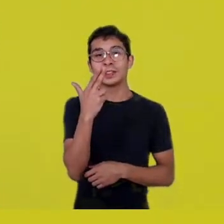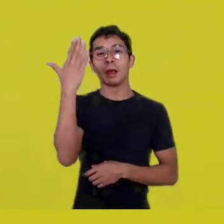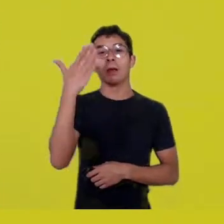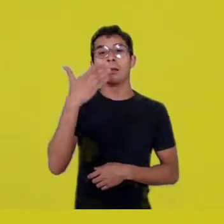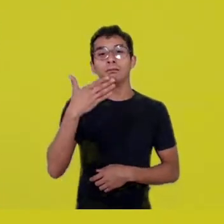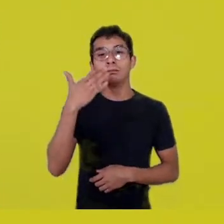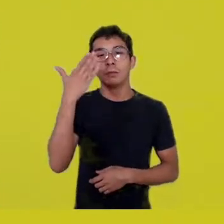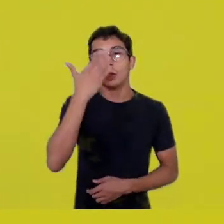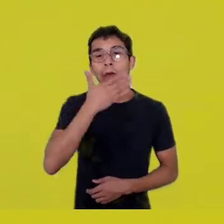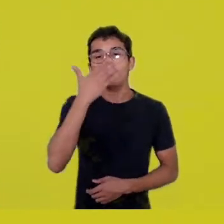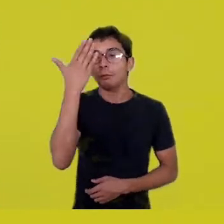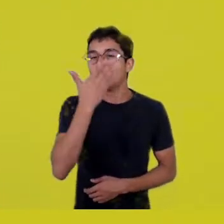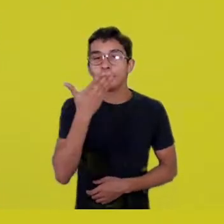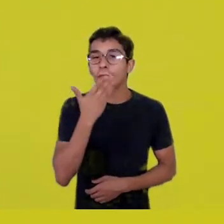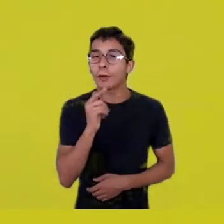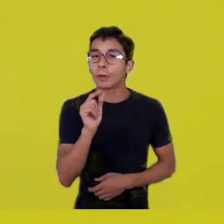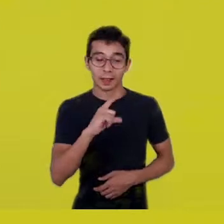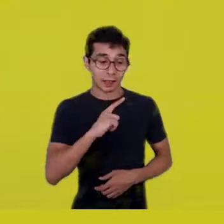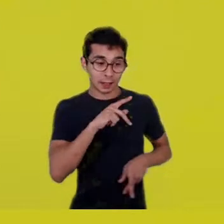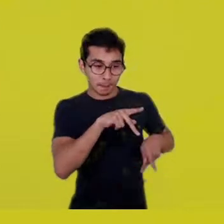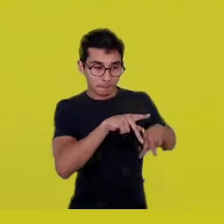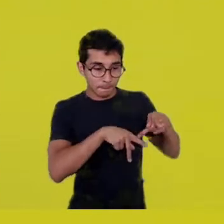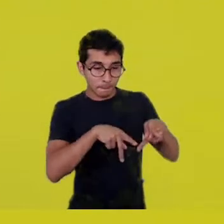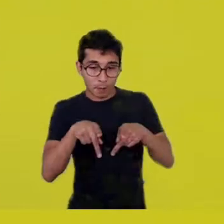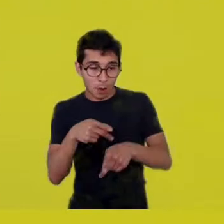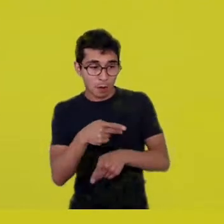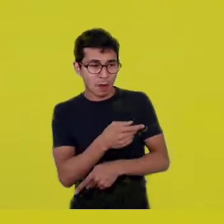of those people who managed to merge